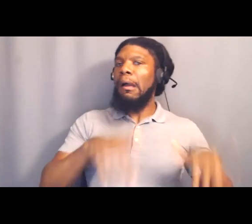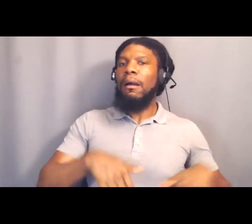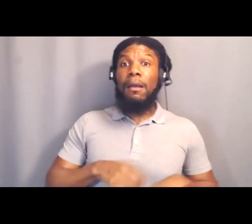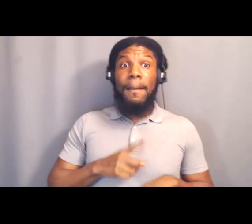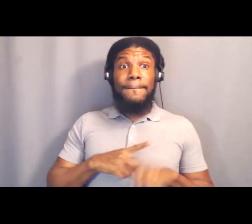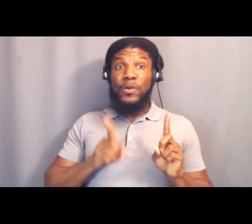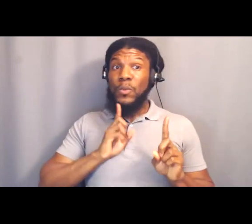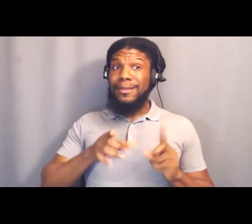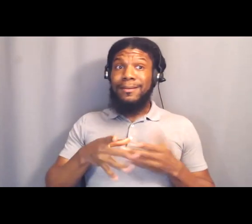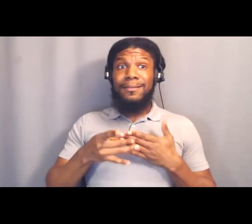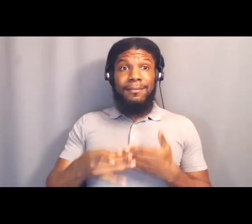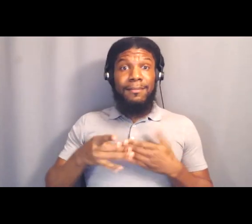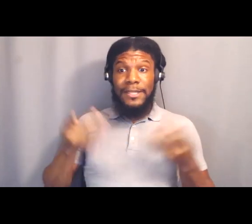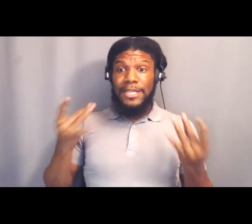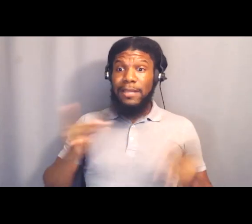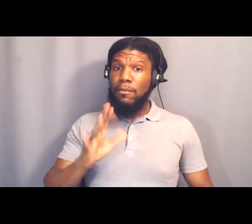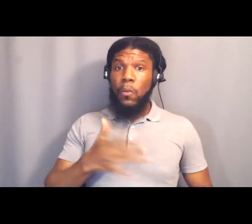And so I liked Deepak Chopra.